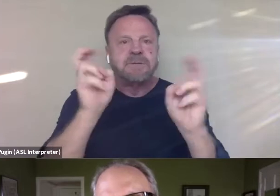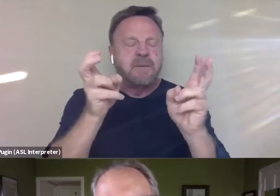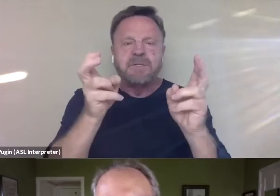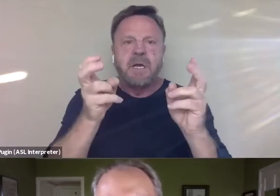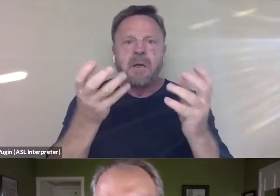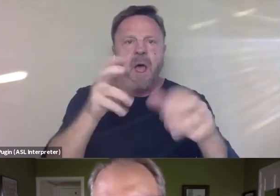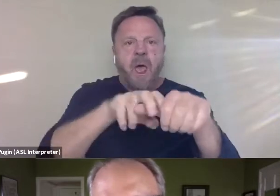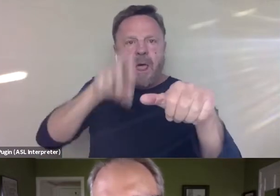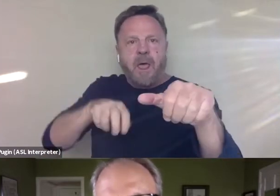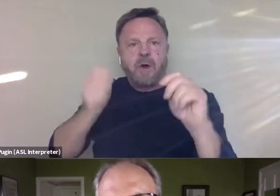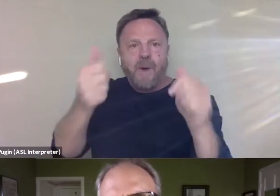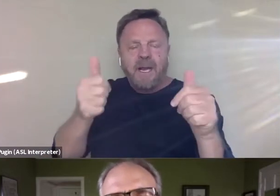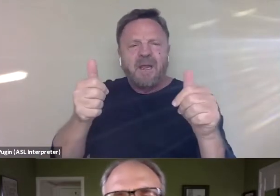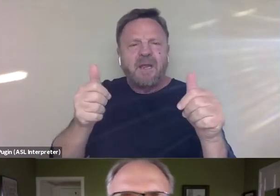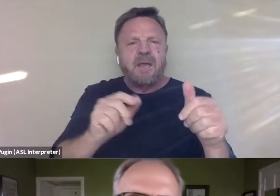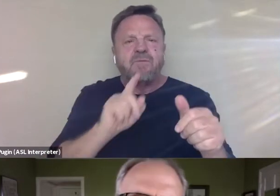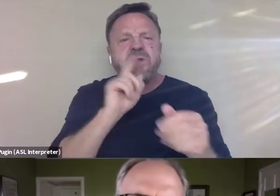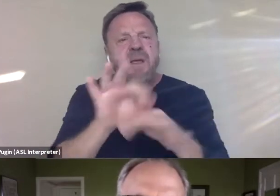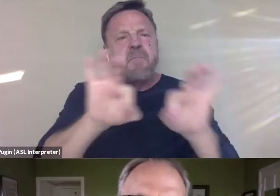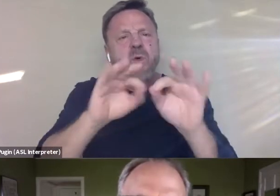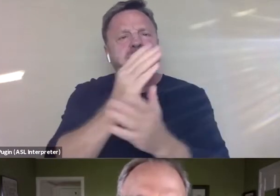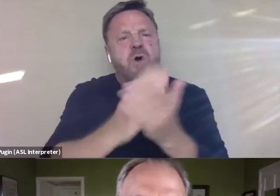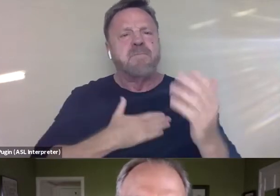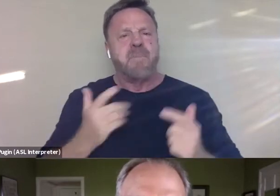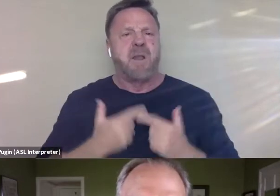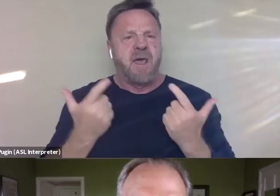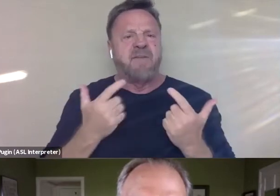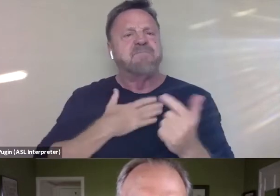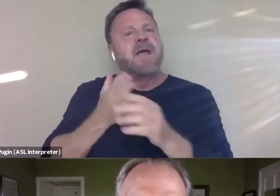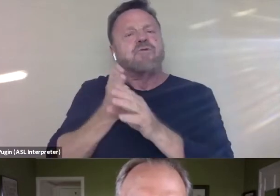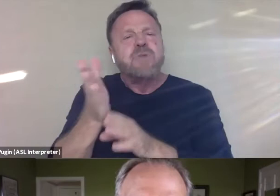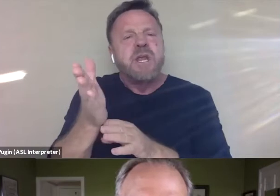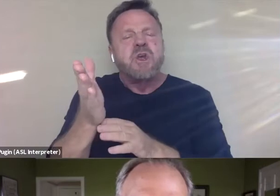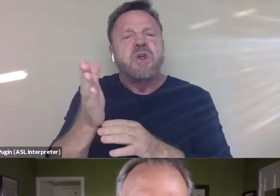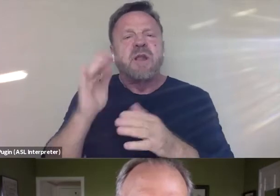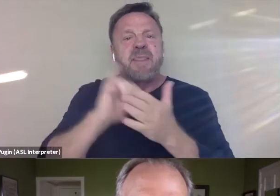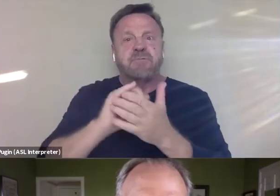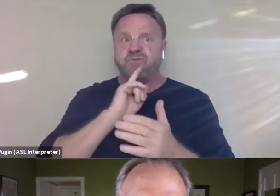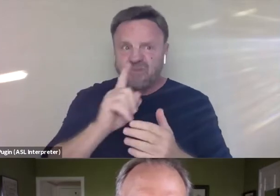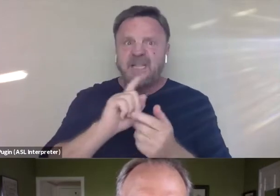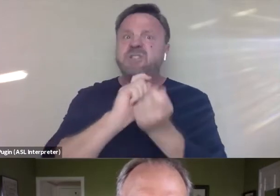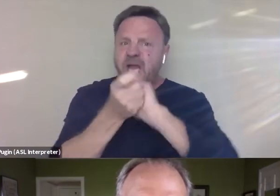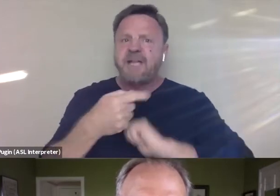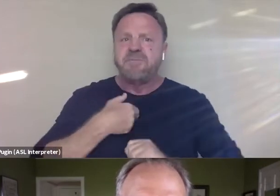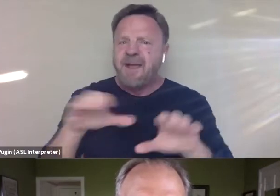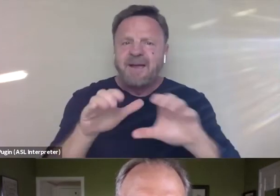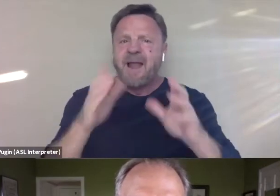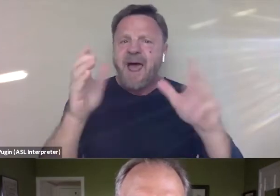This really important part of my life, this part of my career that was transformational where I did a lot of incredible work that I'm proud of,